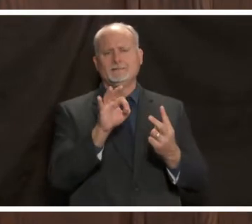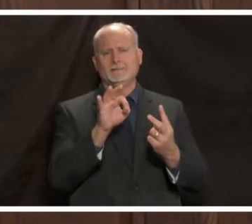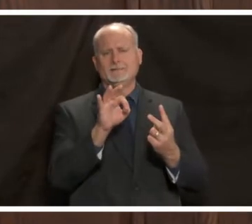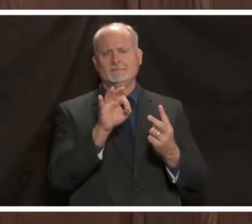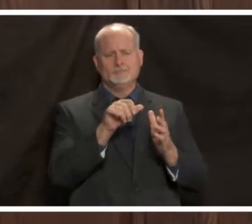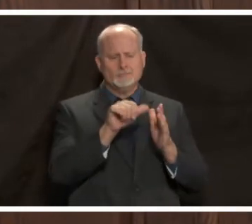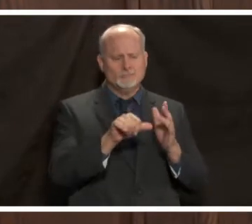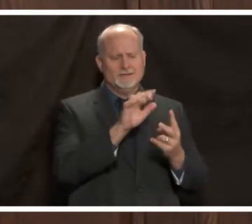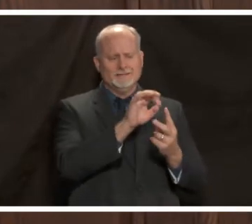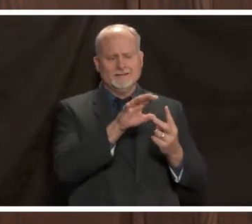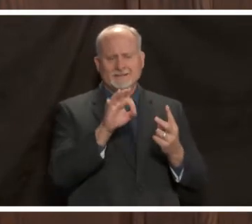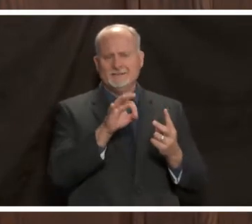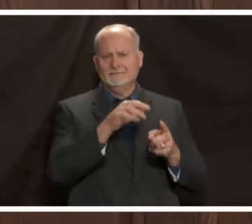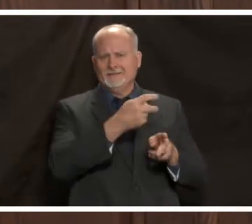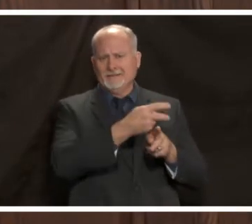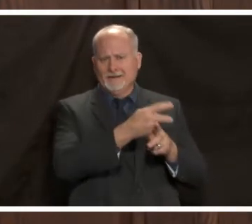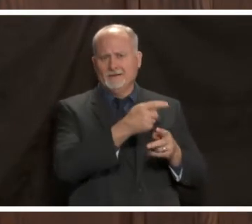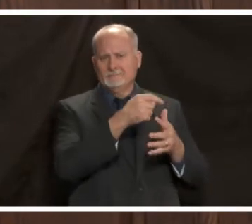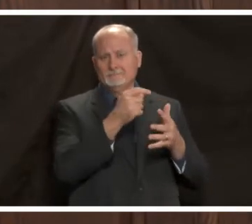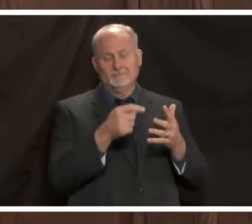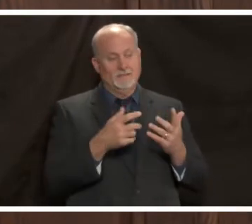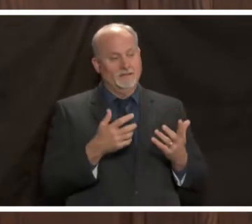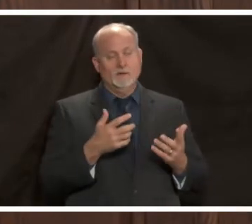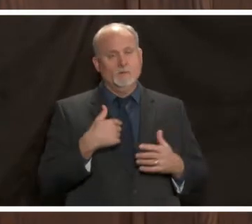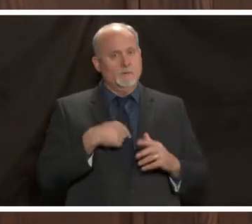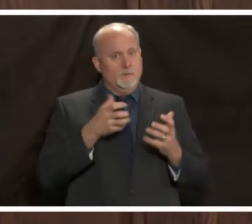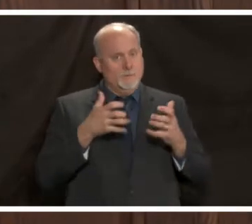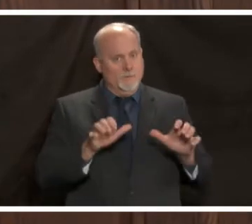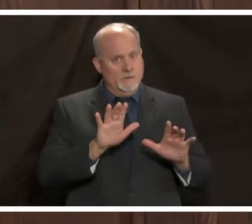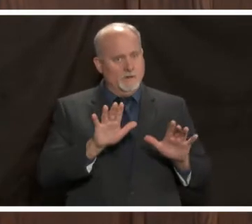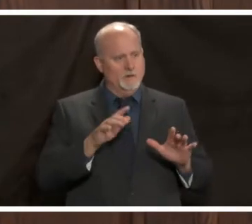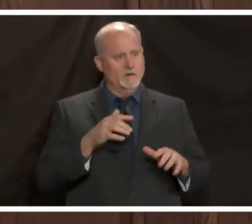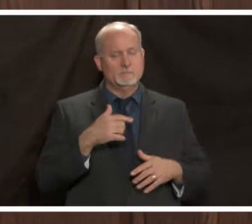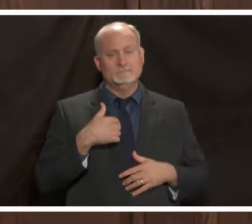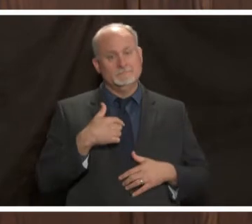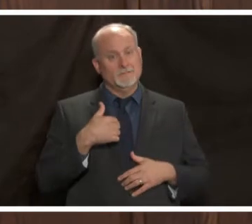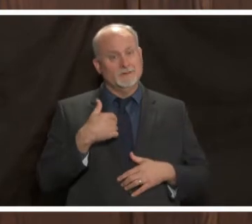but we're preparing to do it if we need to and it's something that all the hospitals in town